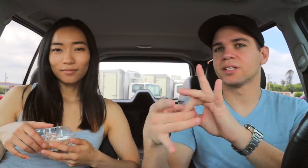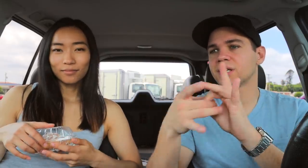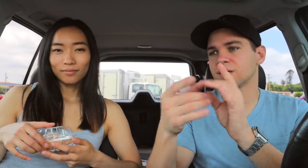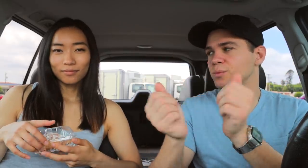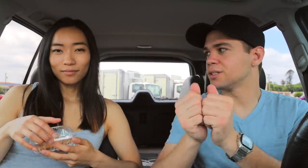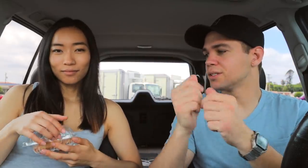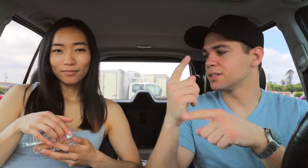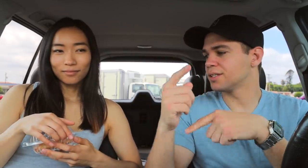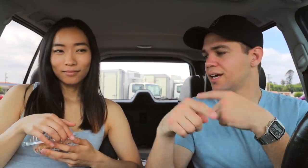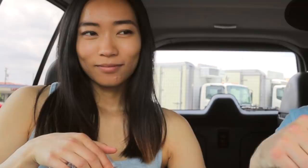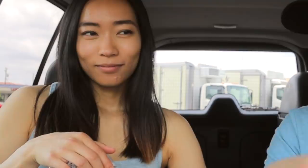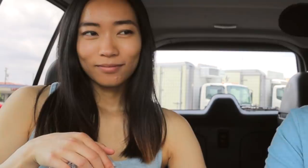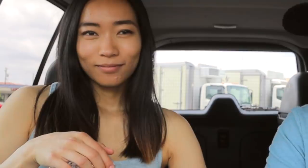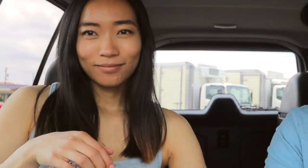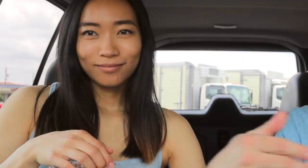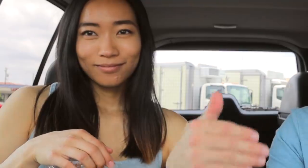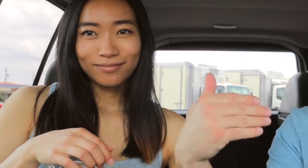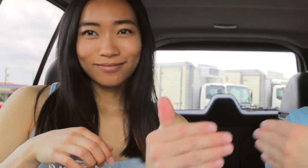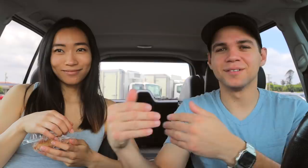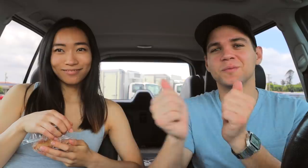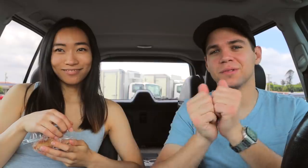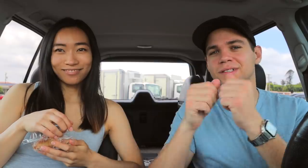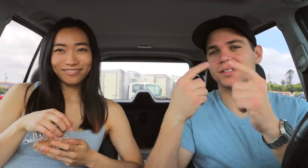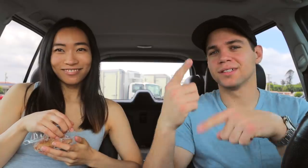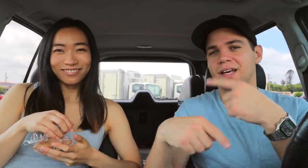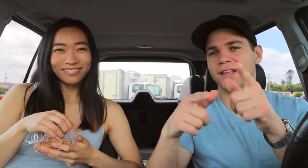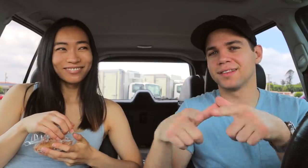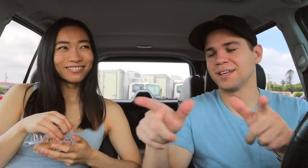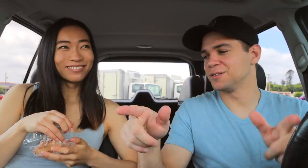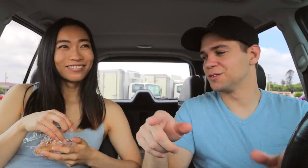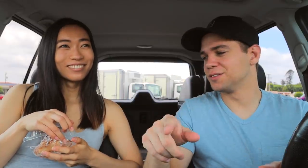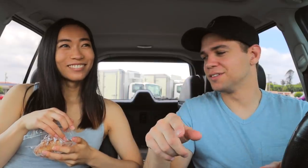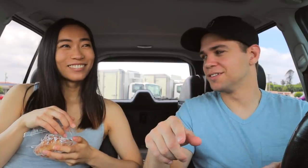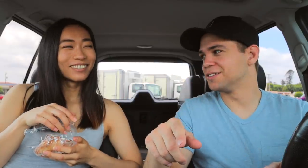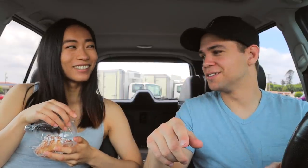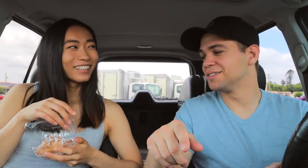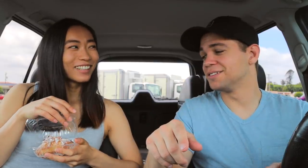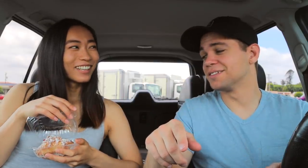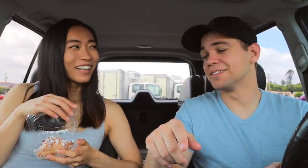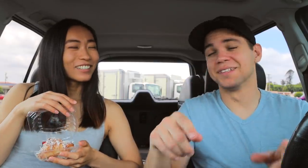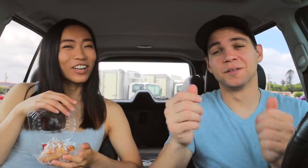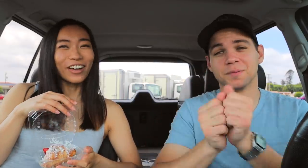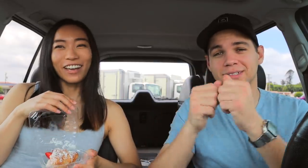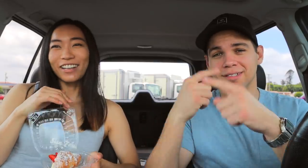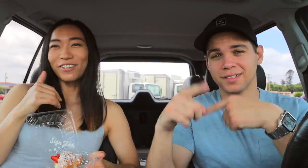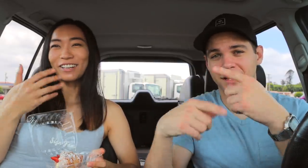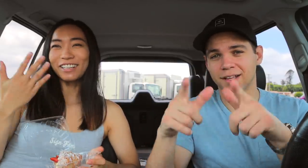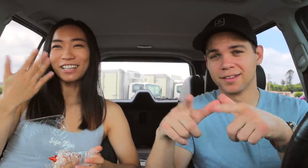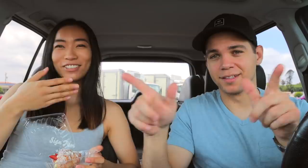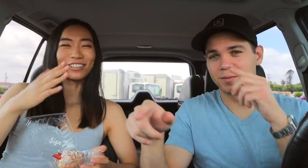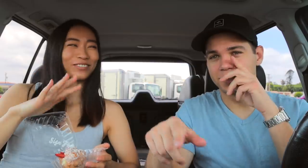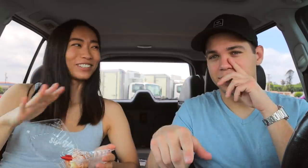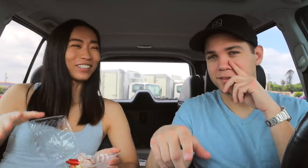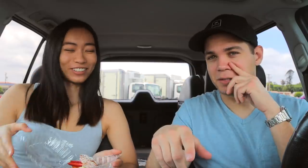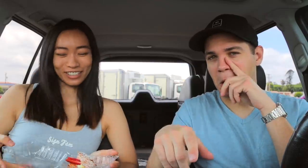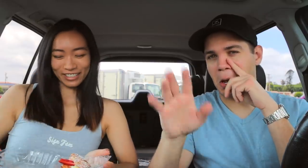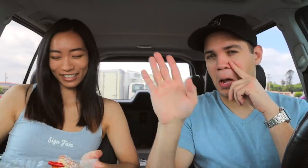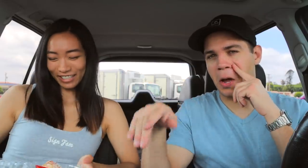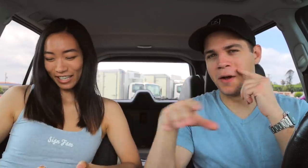Relationship with sign language with sign language E: Sorry, I don't want to interrupt your sign/answer